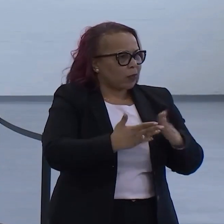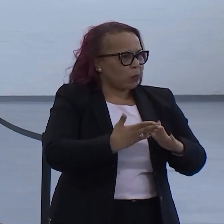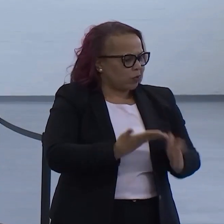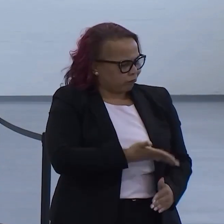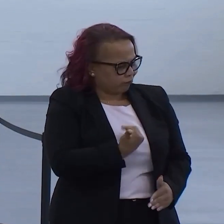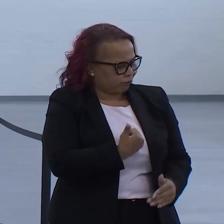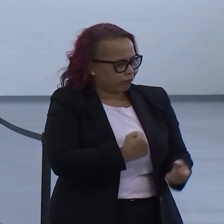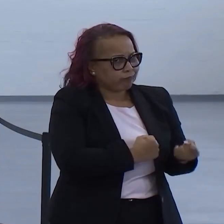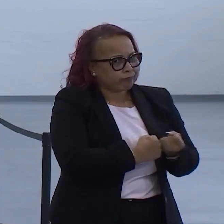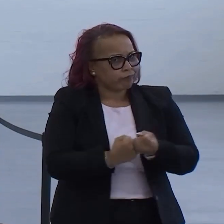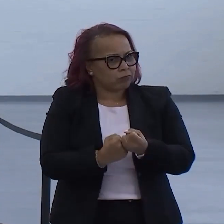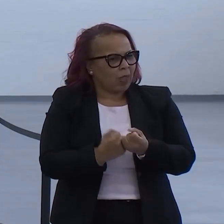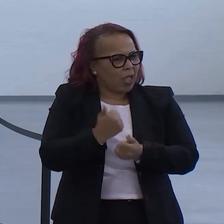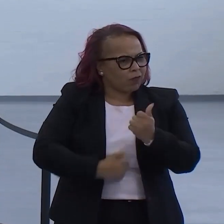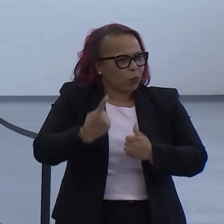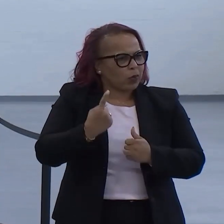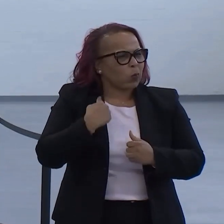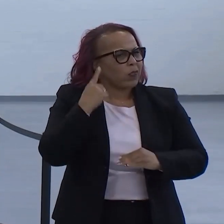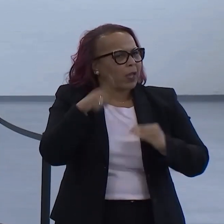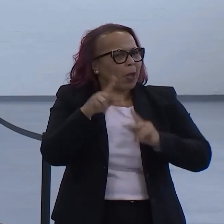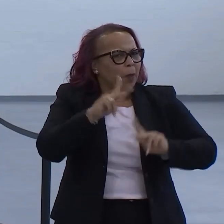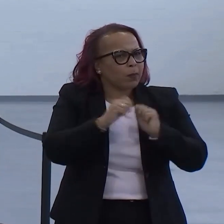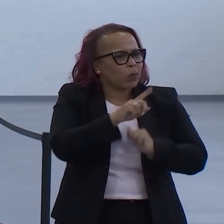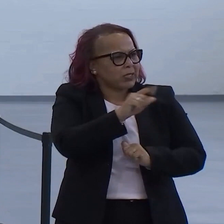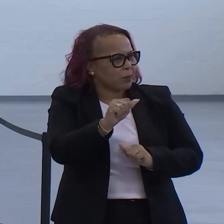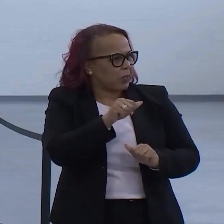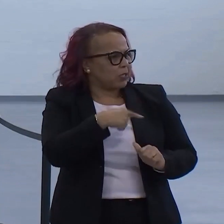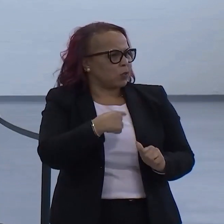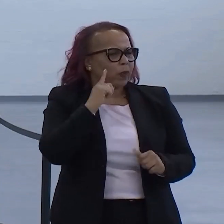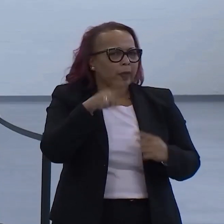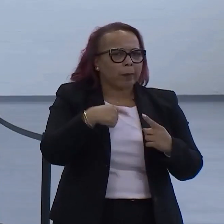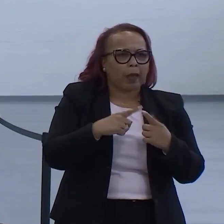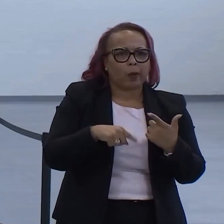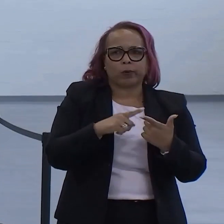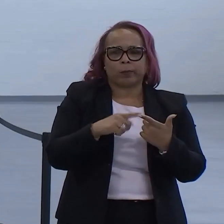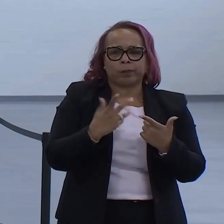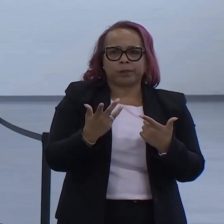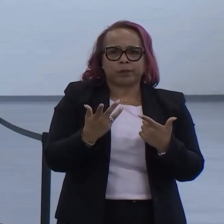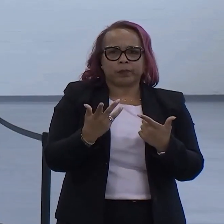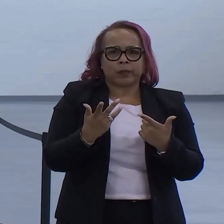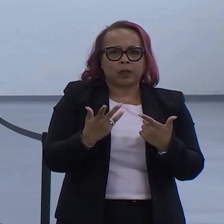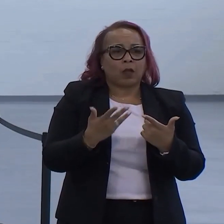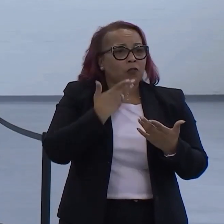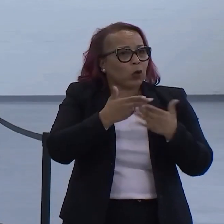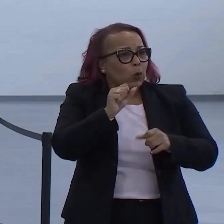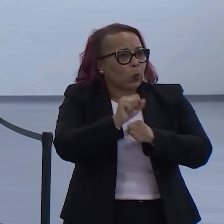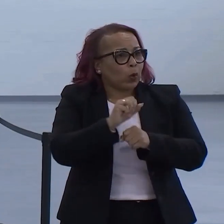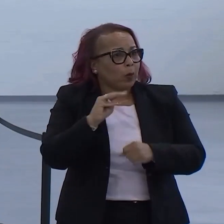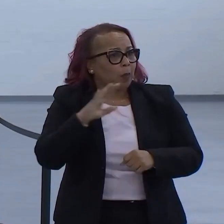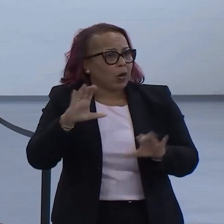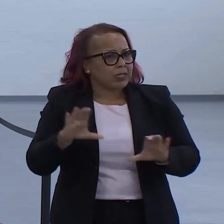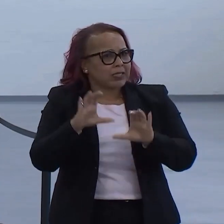everyone we think about people with disabilities we think about the good work that Mark has done there. But it's not.